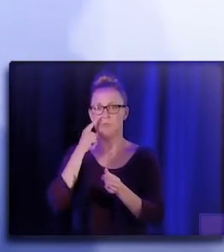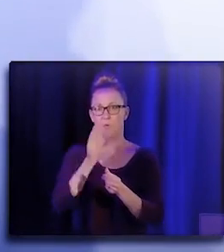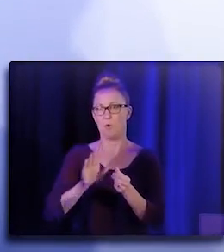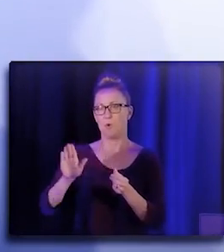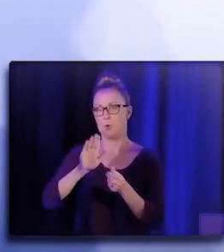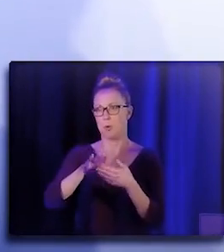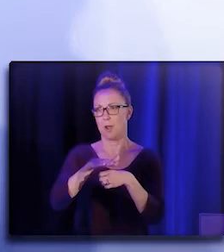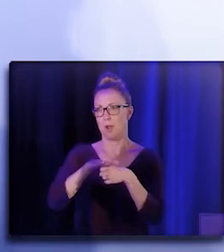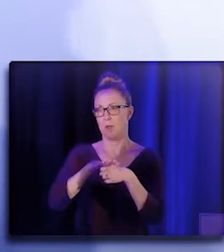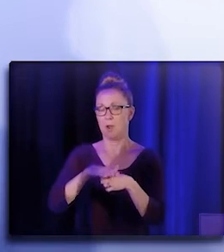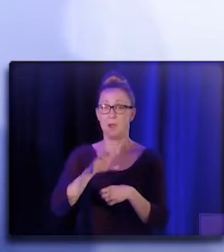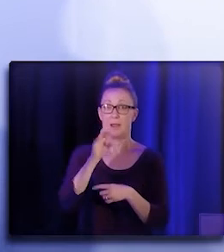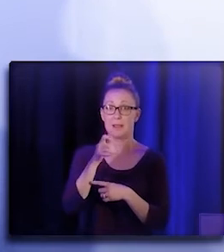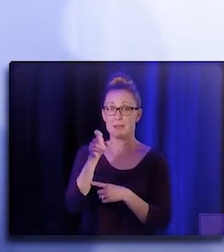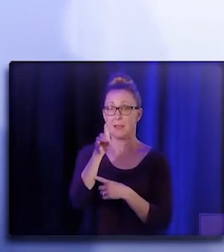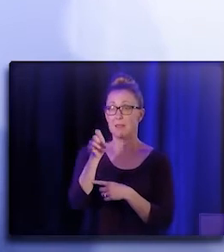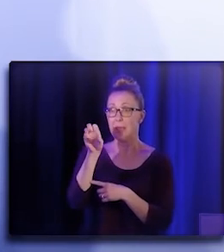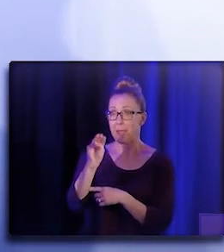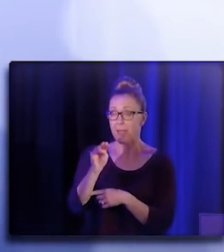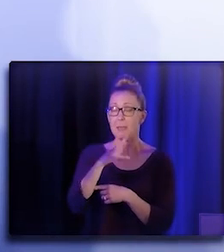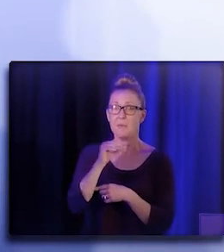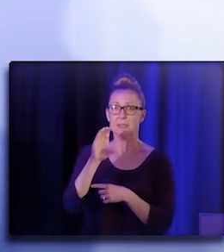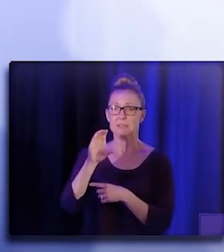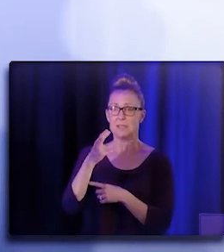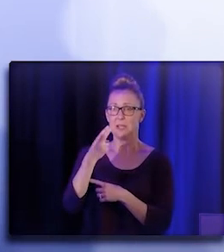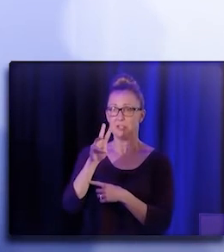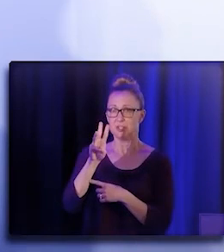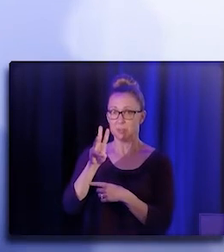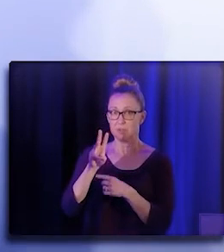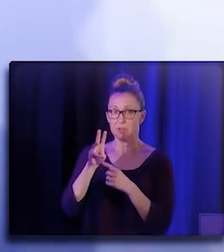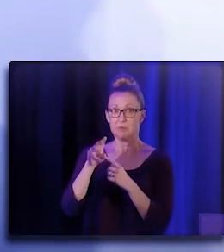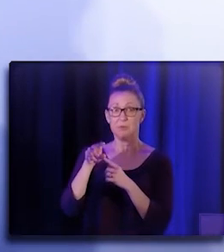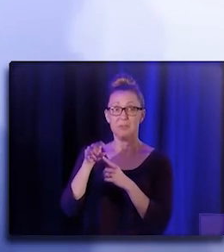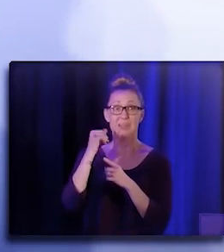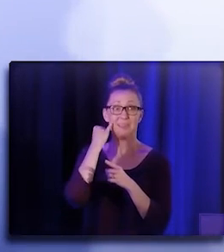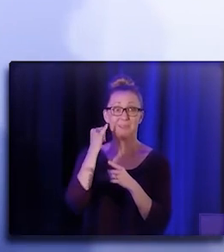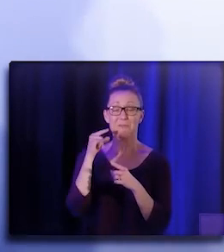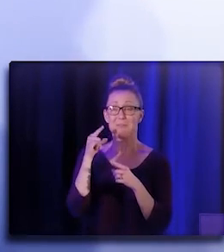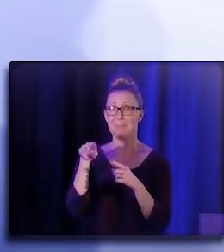CalAIM and the CHW SPA, if done correctly, will be a step towards health equity in California,